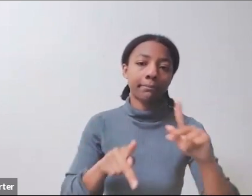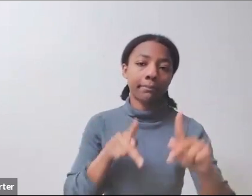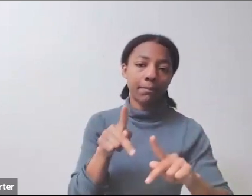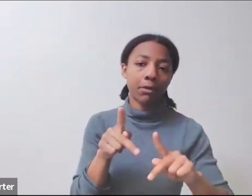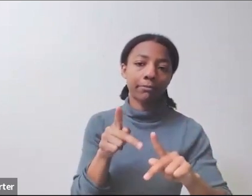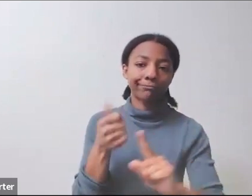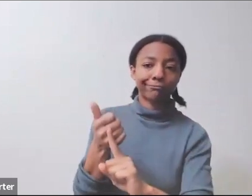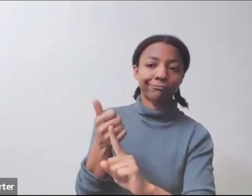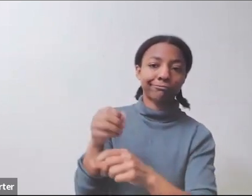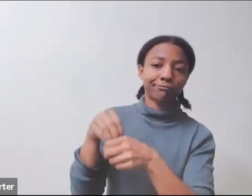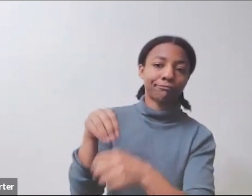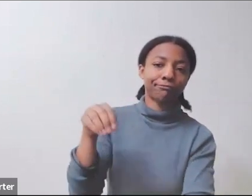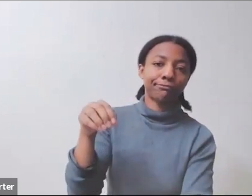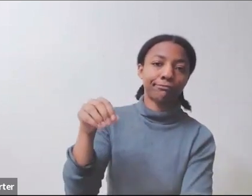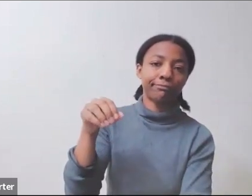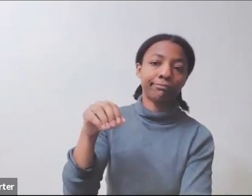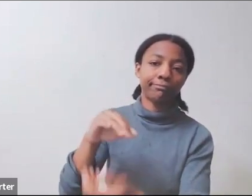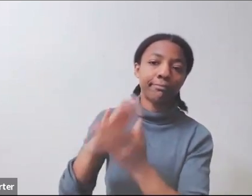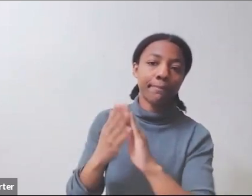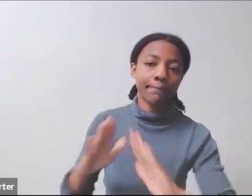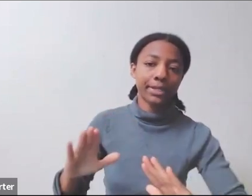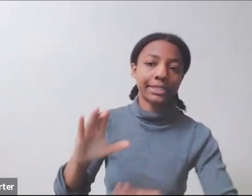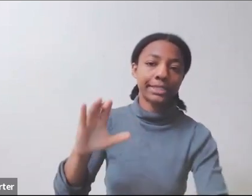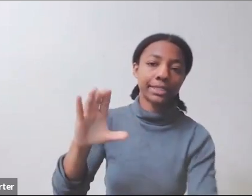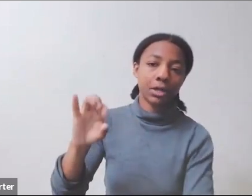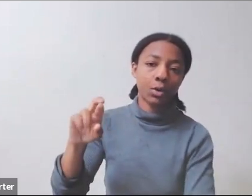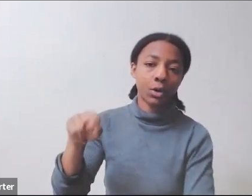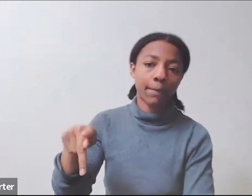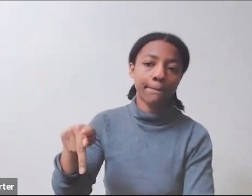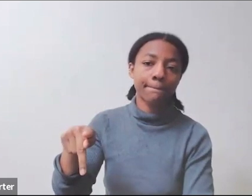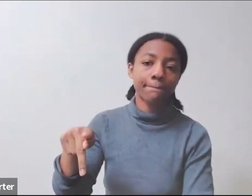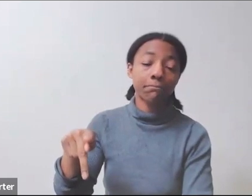It's been great to work with them, but again, they only stick around for about five years.